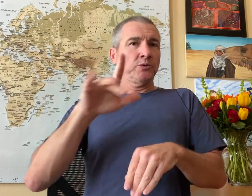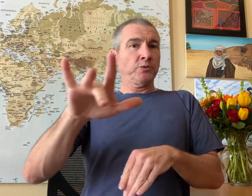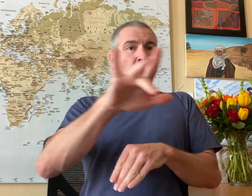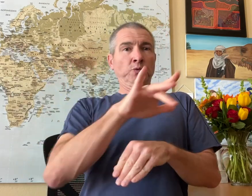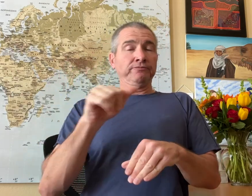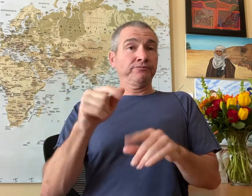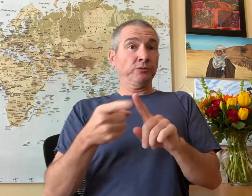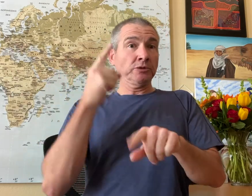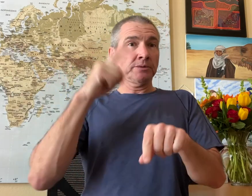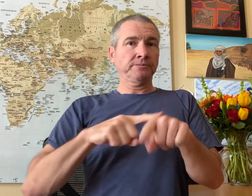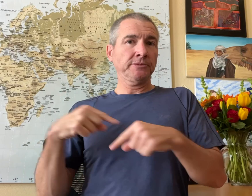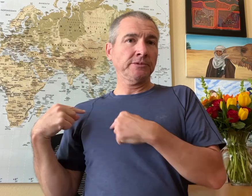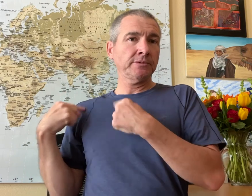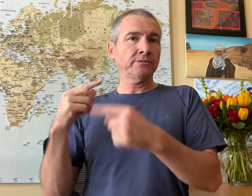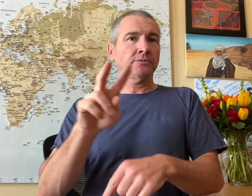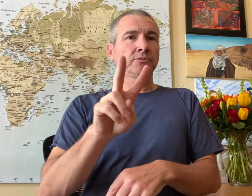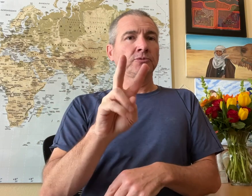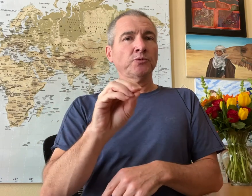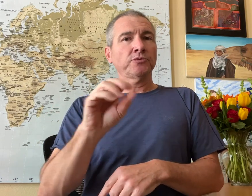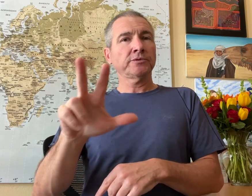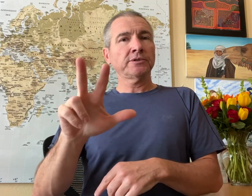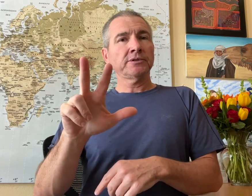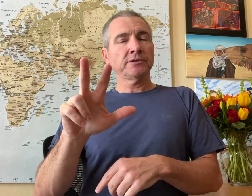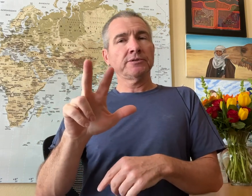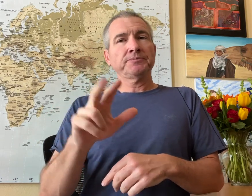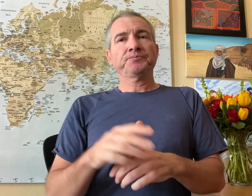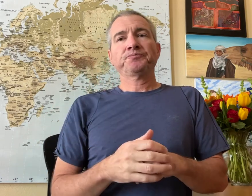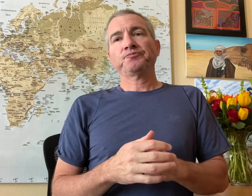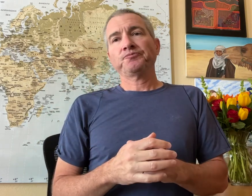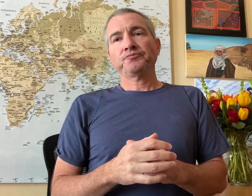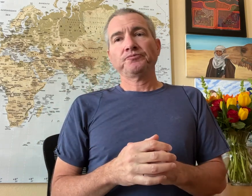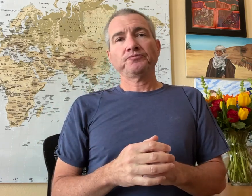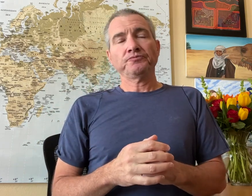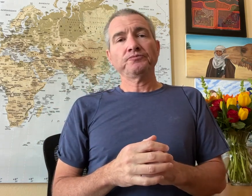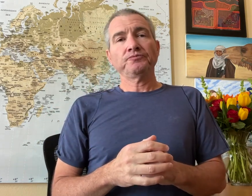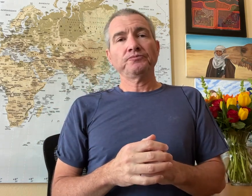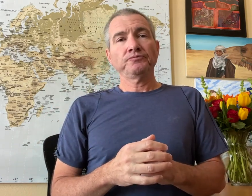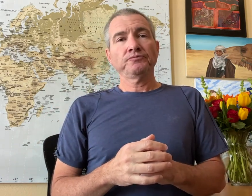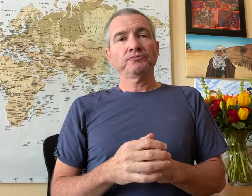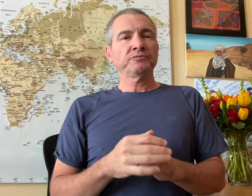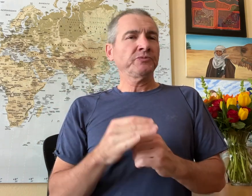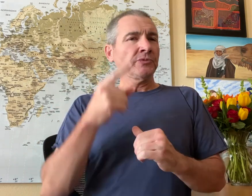I know they were missing from the Expo for the first time since 2003.